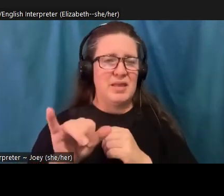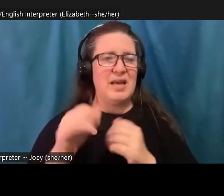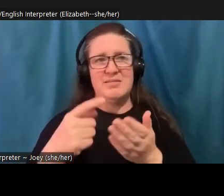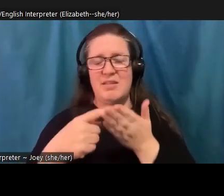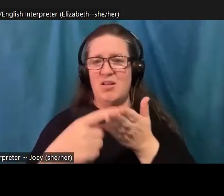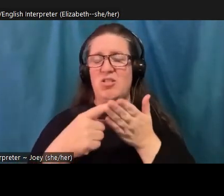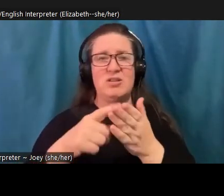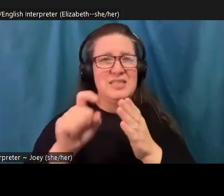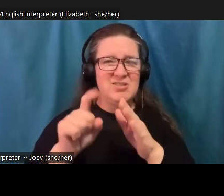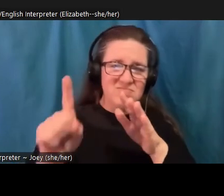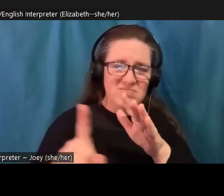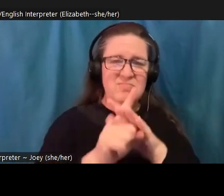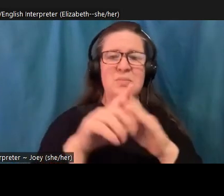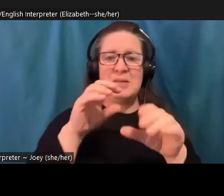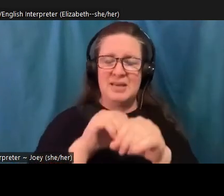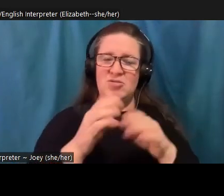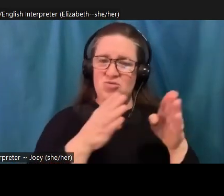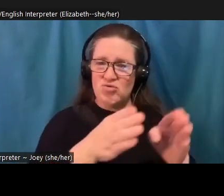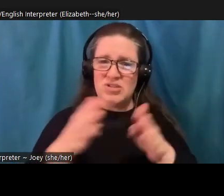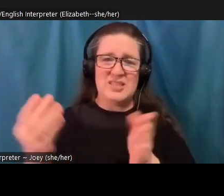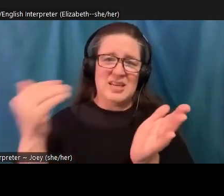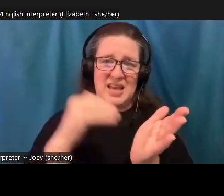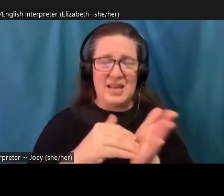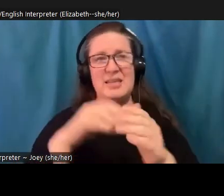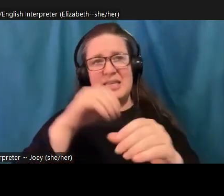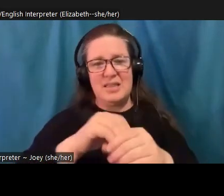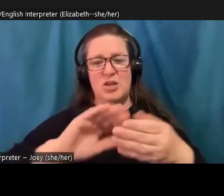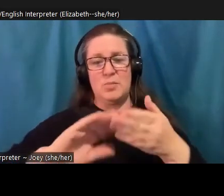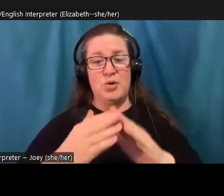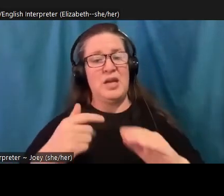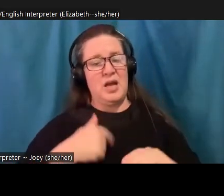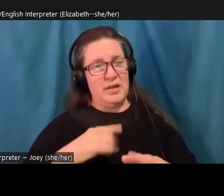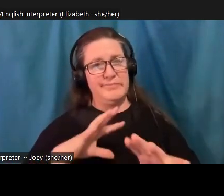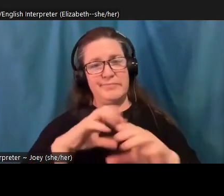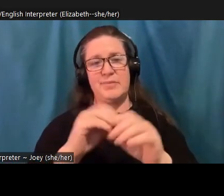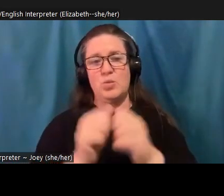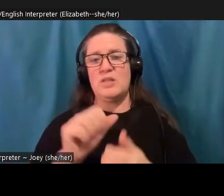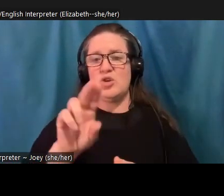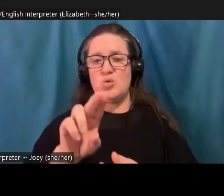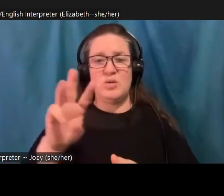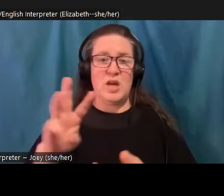needs to come out in the community. I work at U DUB and social work schools before we've done Native American health